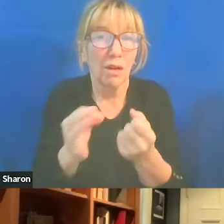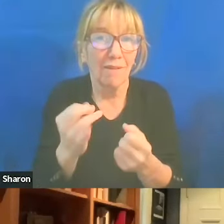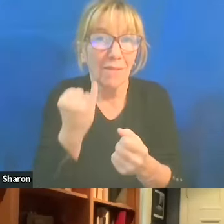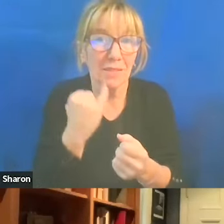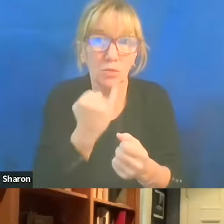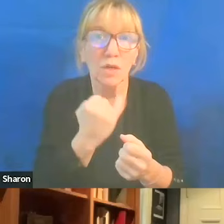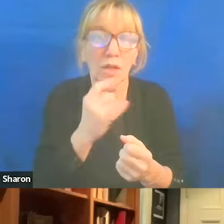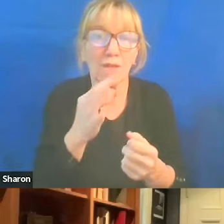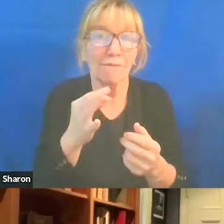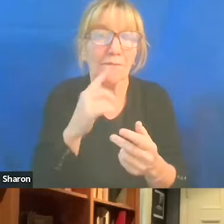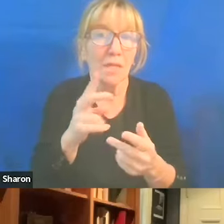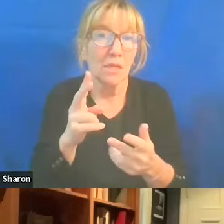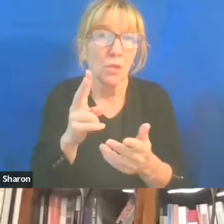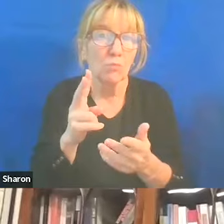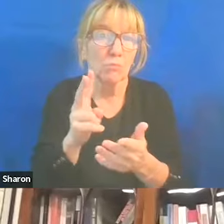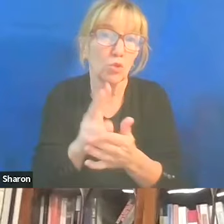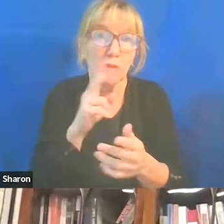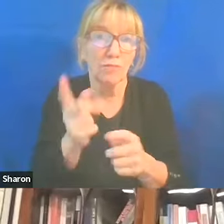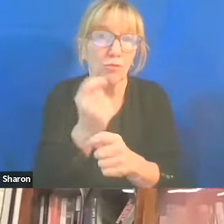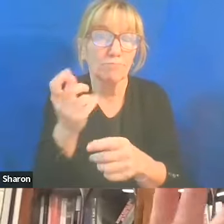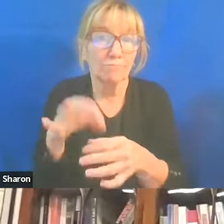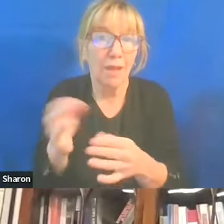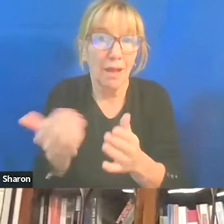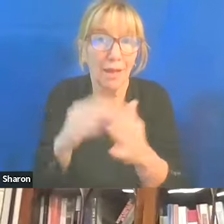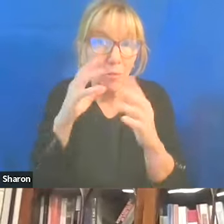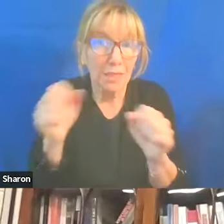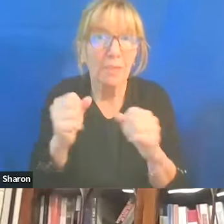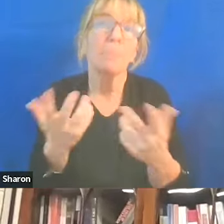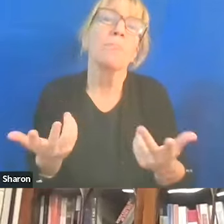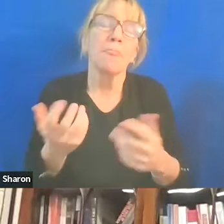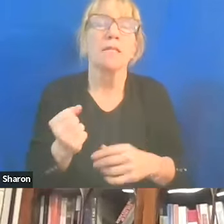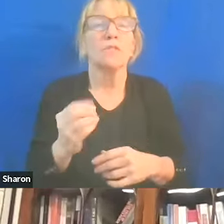Some are gonna have that narrative, Right, and is... You know, I mean, it just seems to me like,